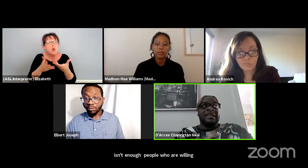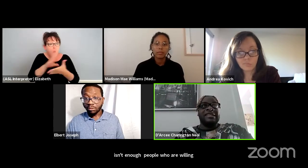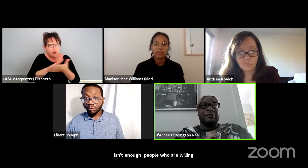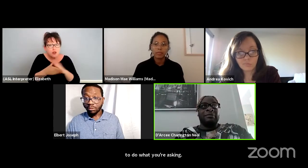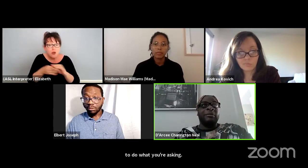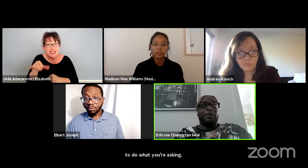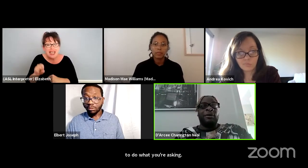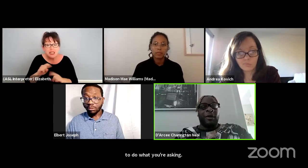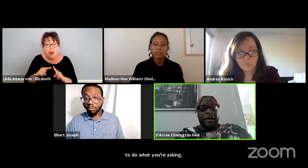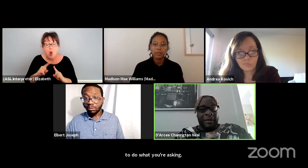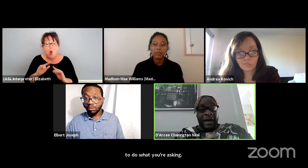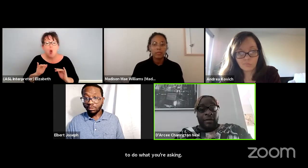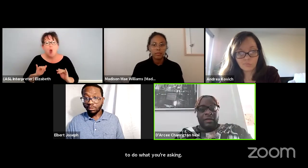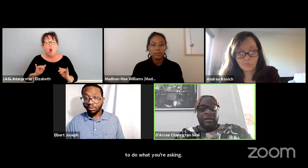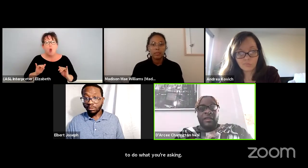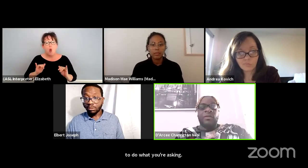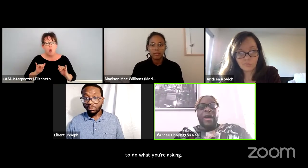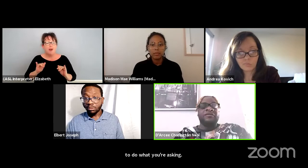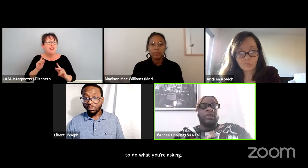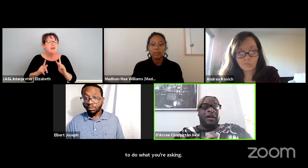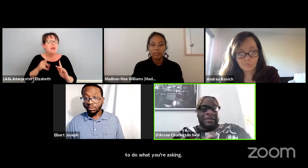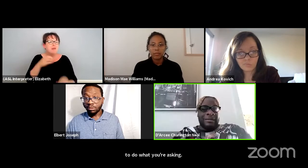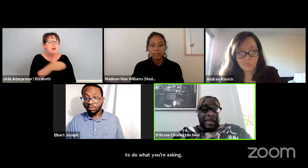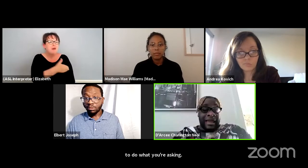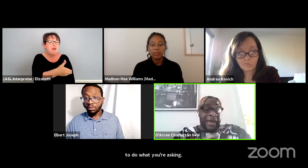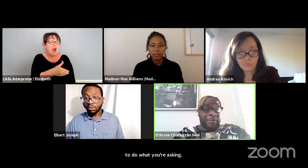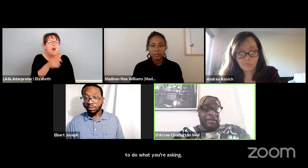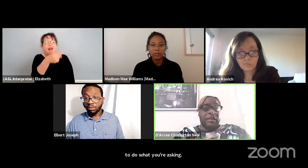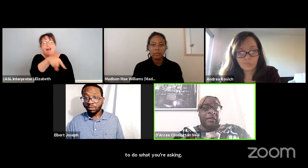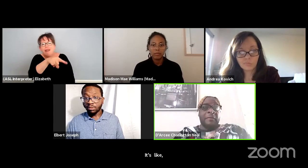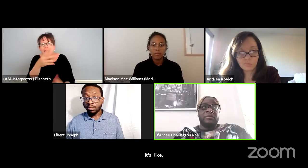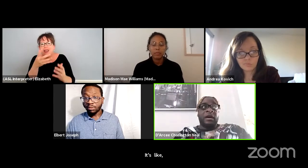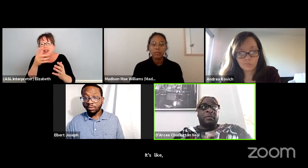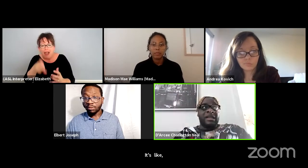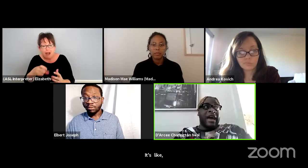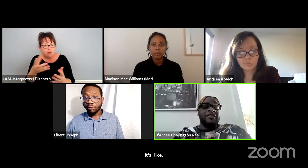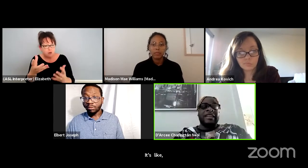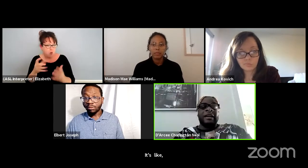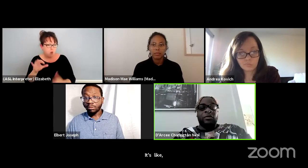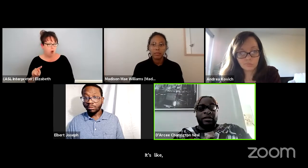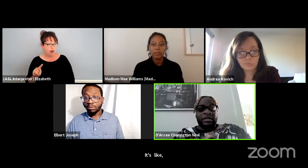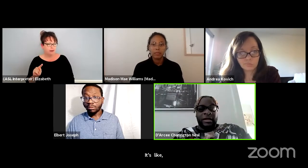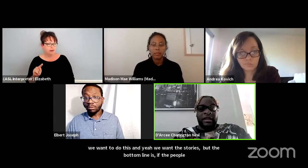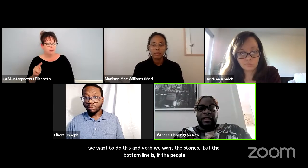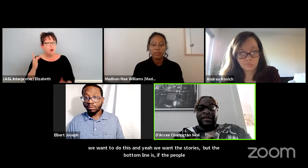it's the people who are in power who have to want to make that happen. Because half the time if we're doing it,